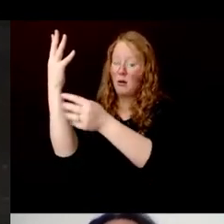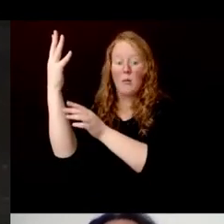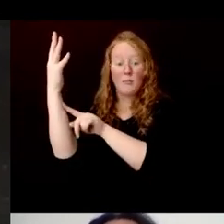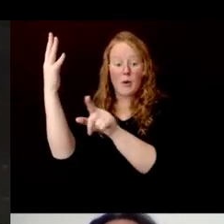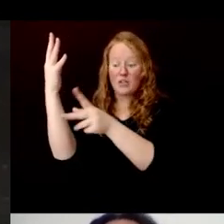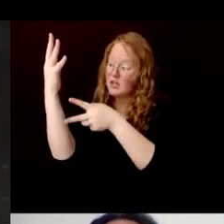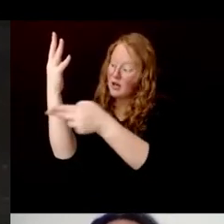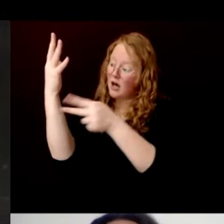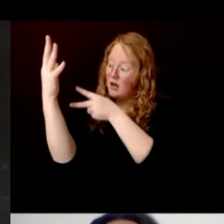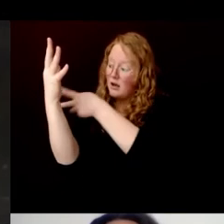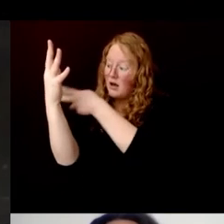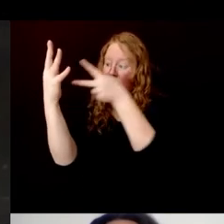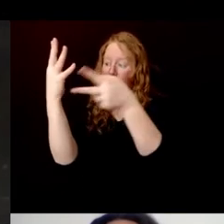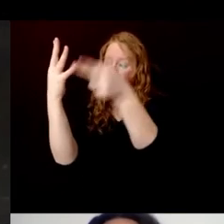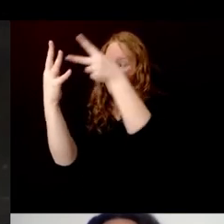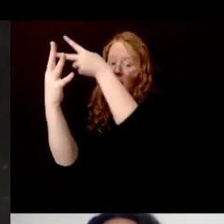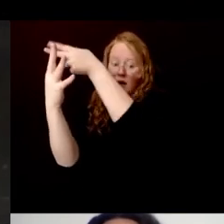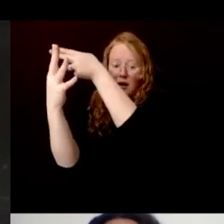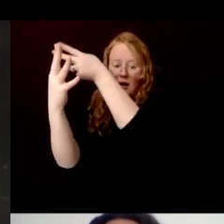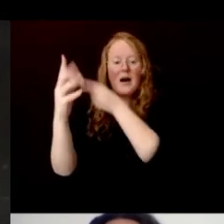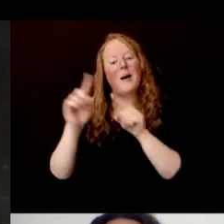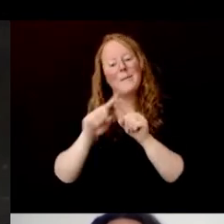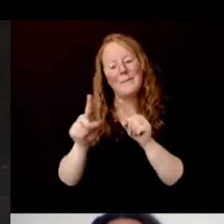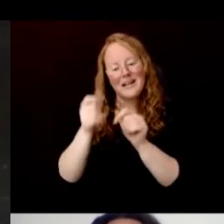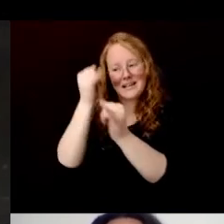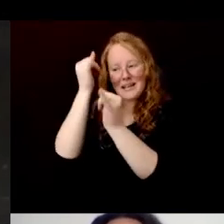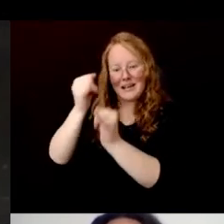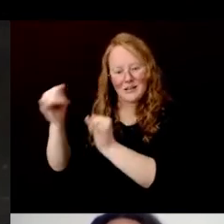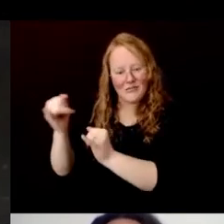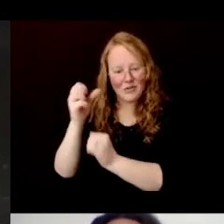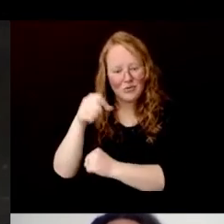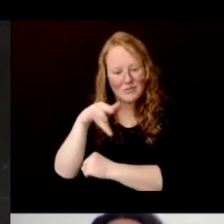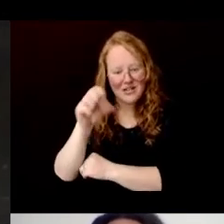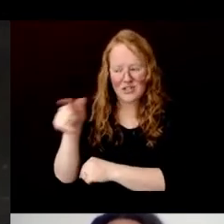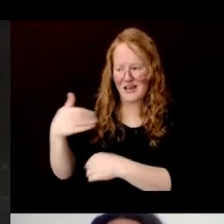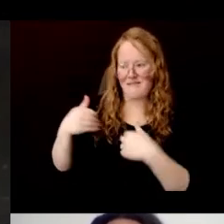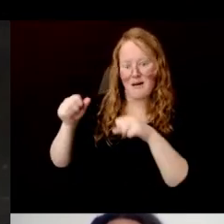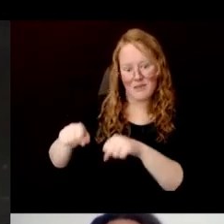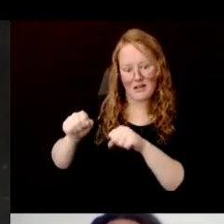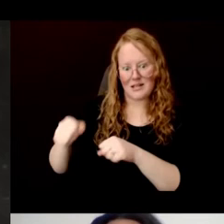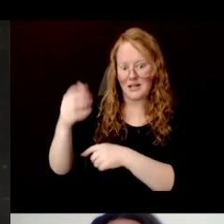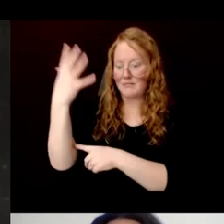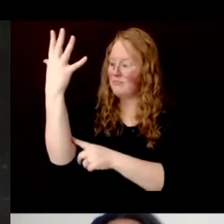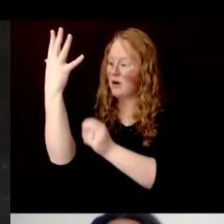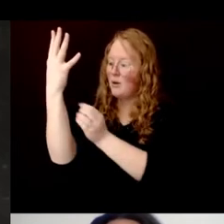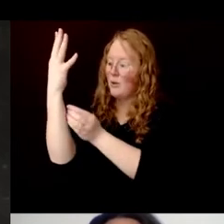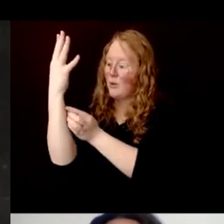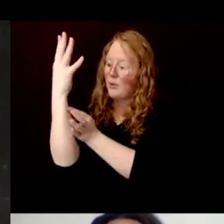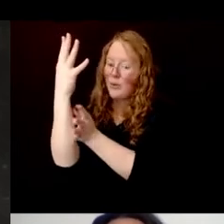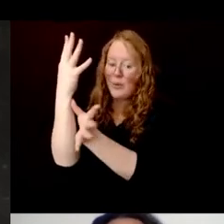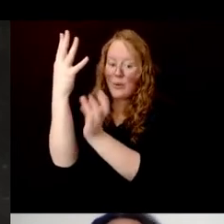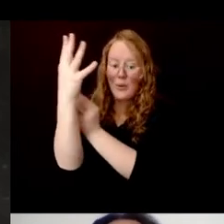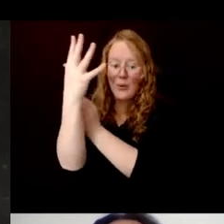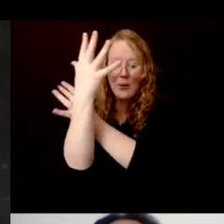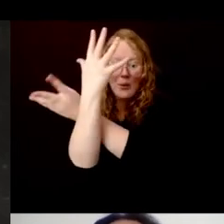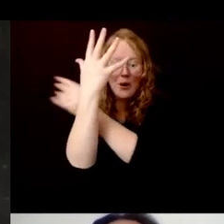but these individual species have the ability to regenerate following that cutting.